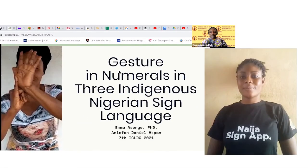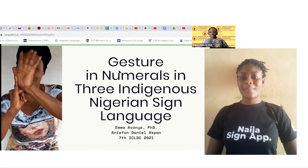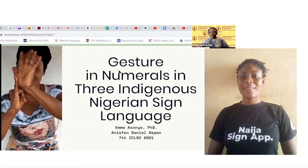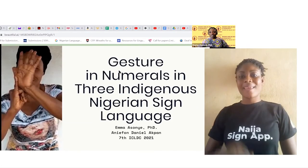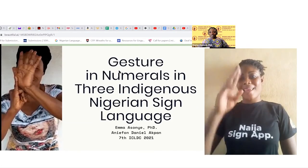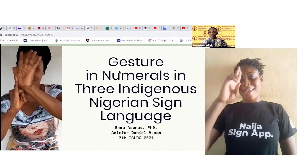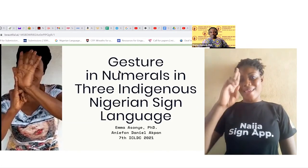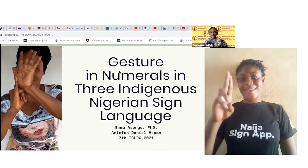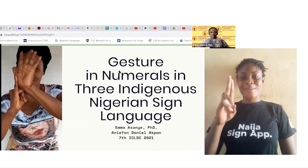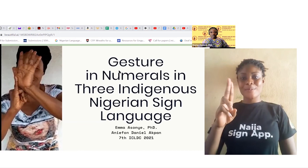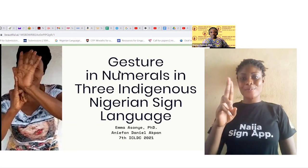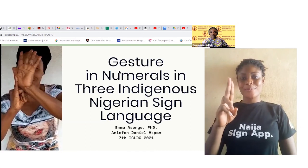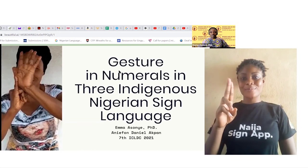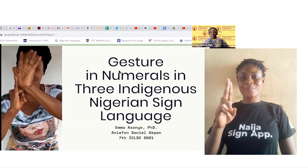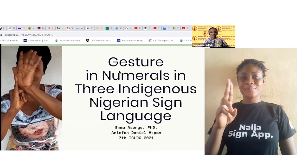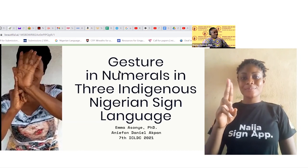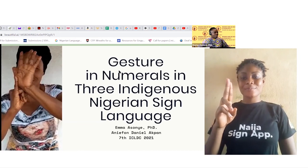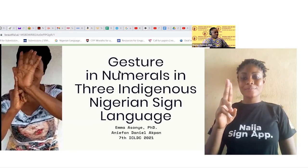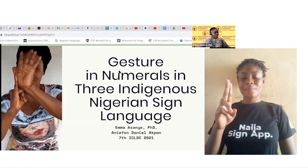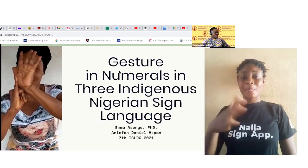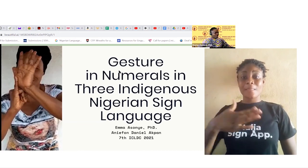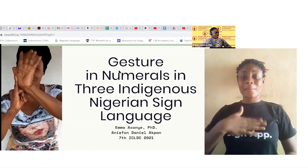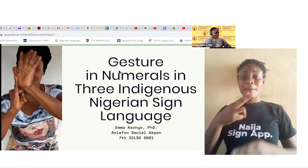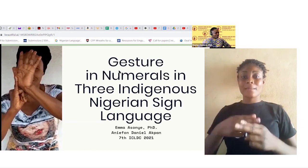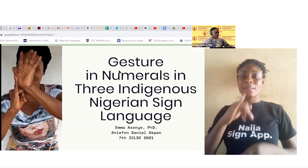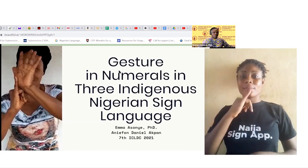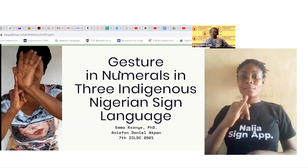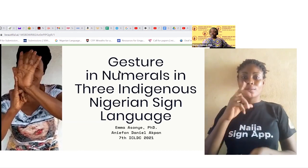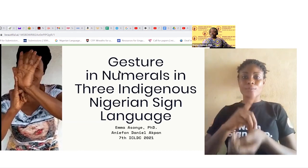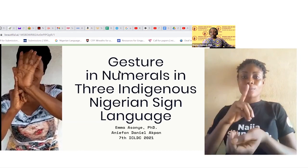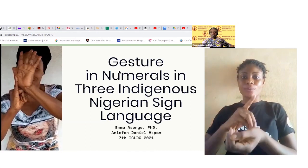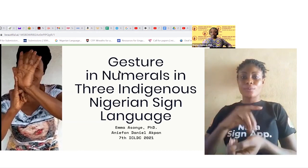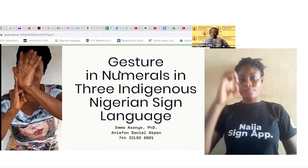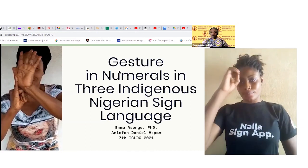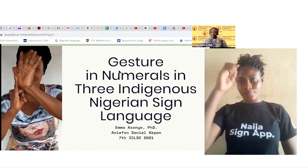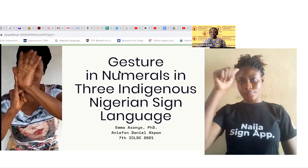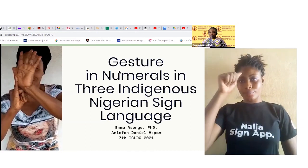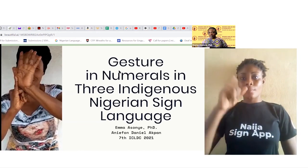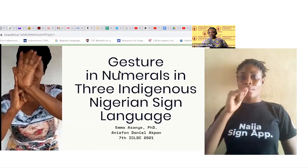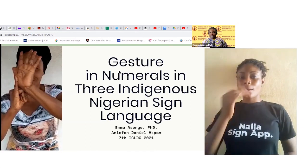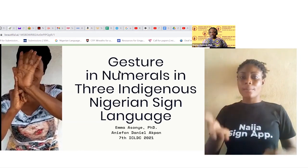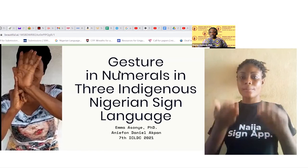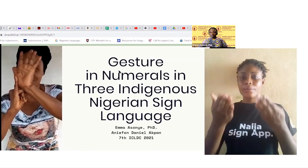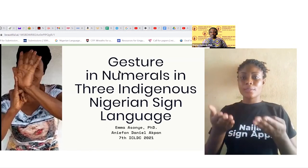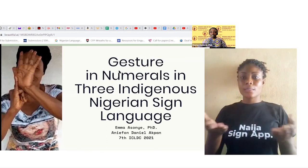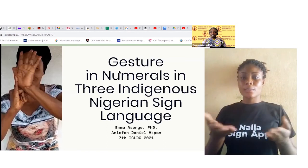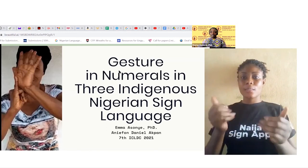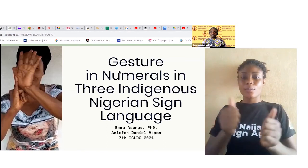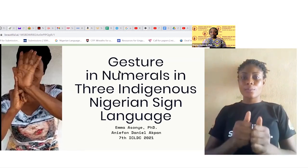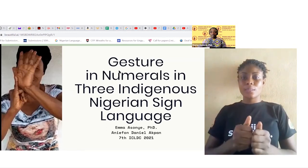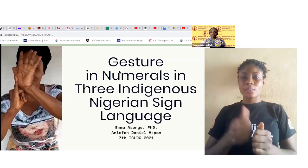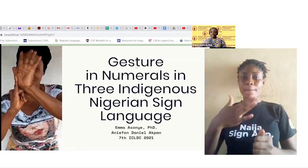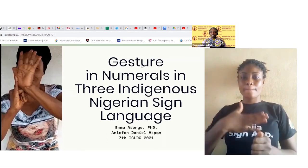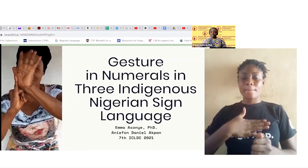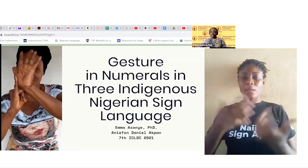My name is Dr. Emma Asonye and I'm presenting this afternoon with Aniefon Akpan Daniel and the